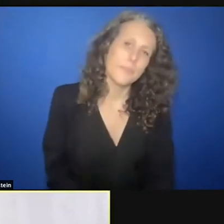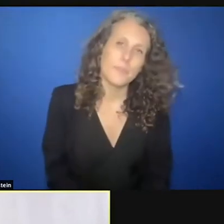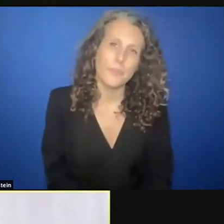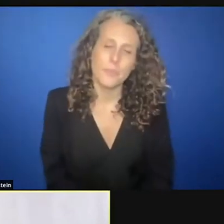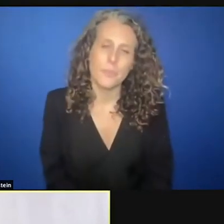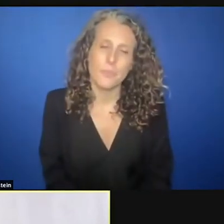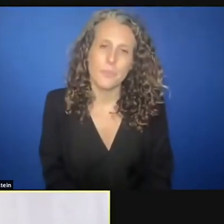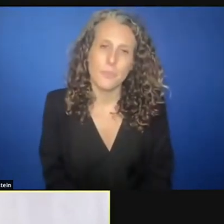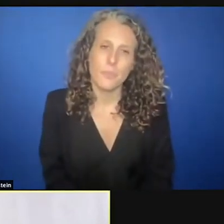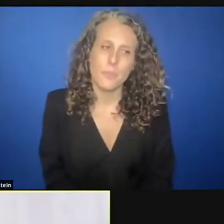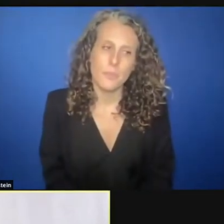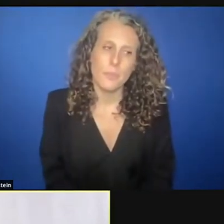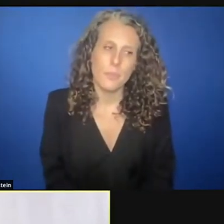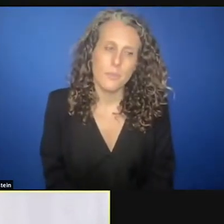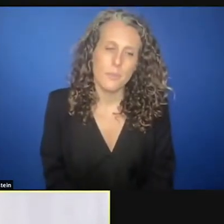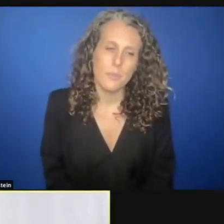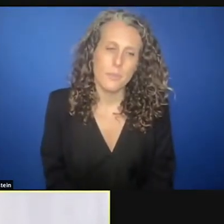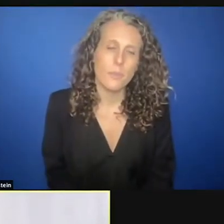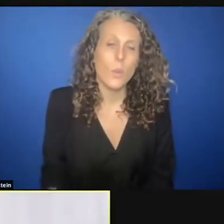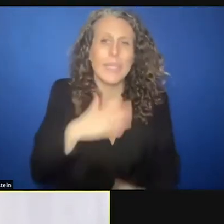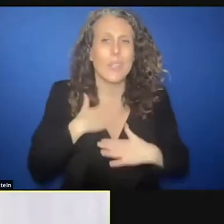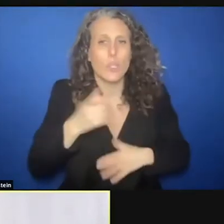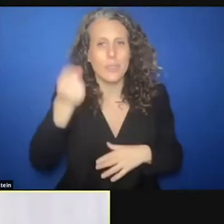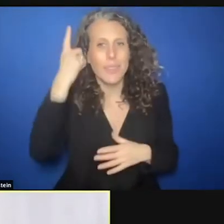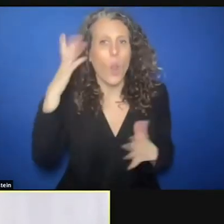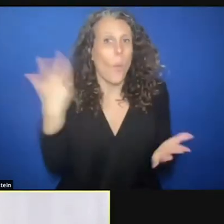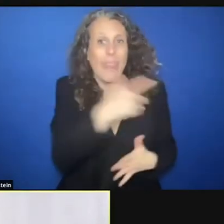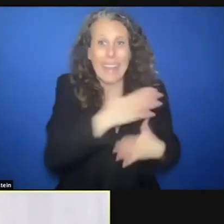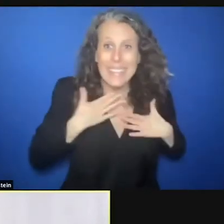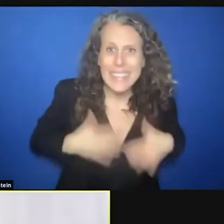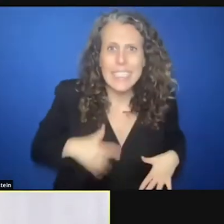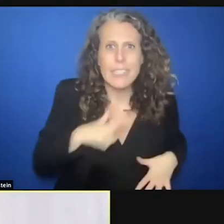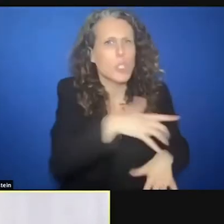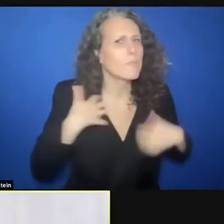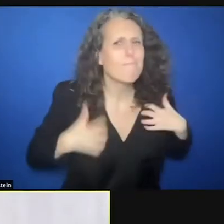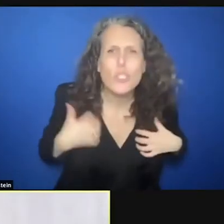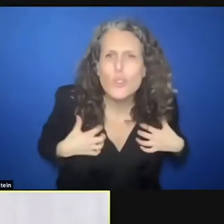to understand what are their needs and interests. And also to listen to them